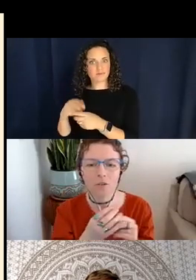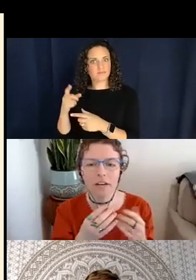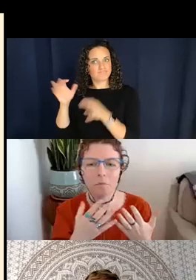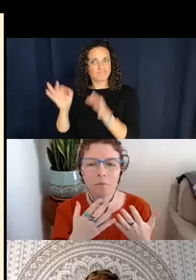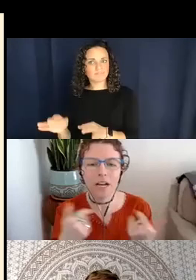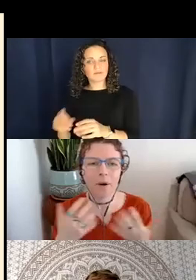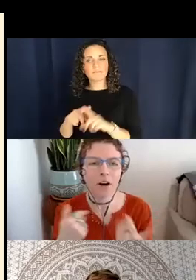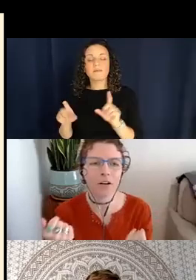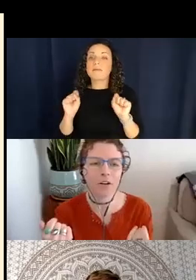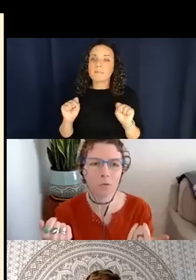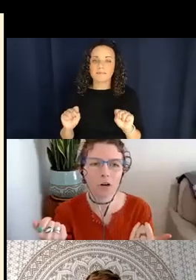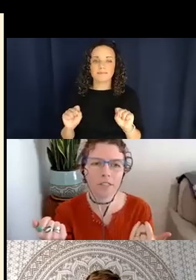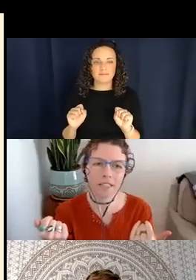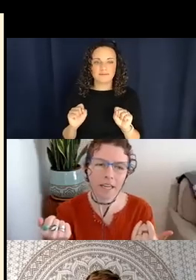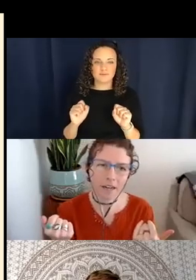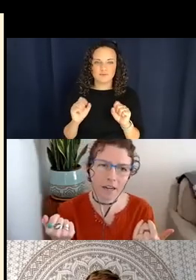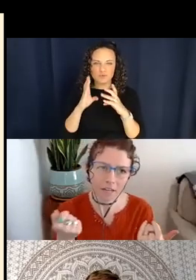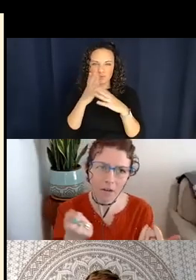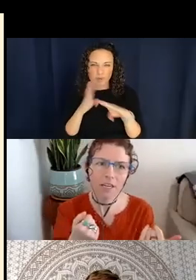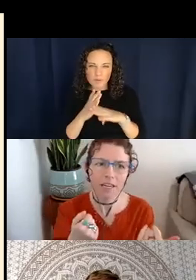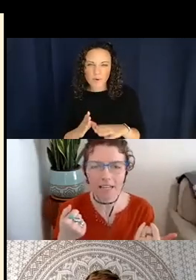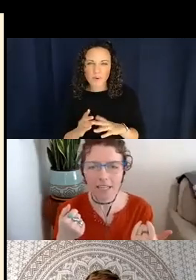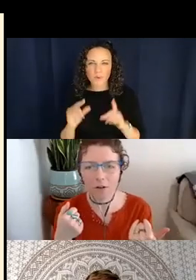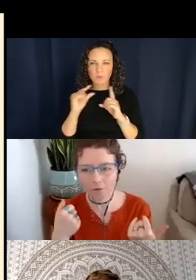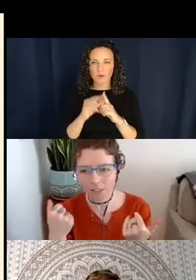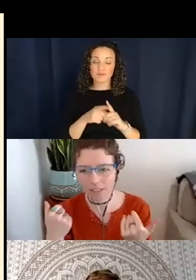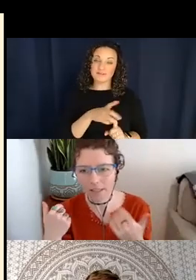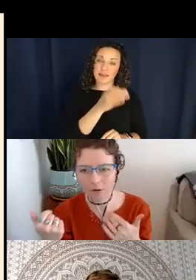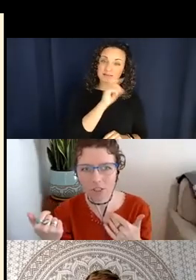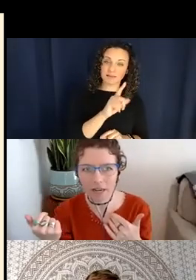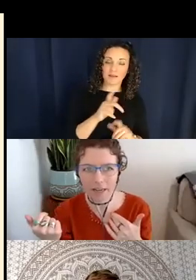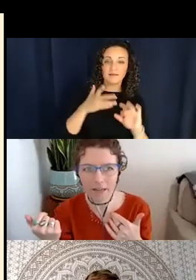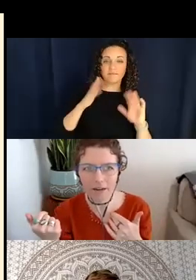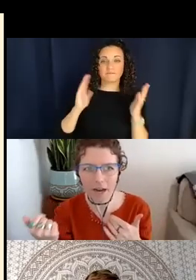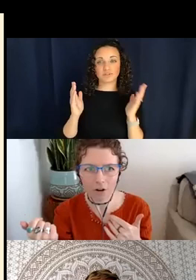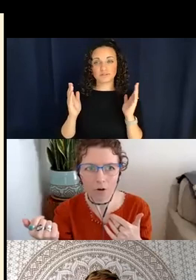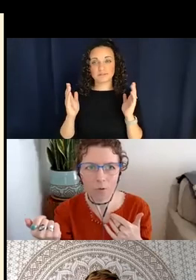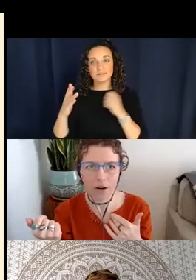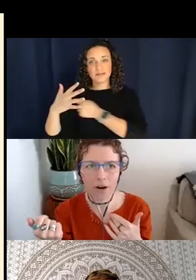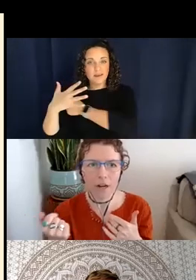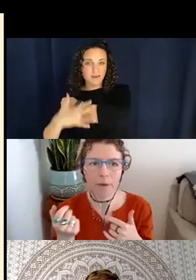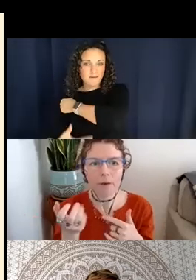of break apart words in a language like ASL versus a language like Navajo, where maybe